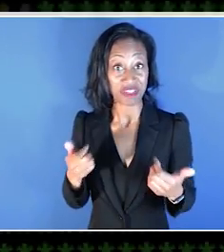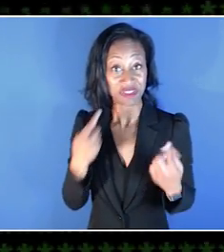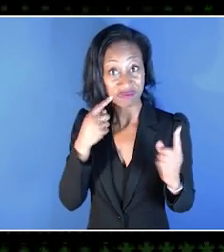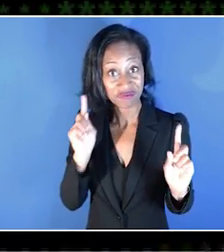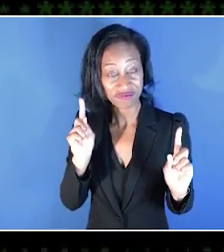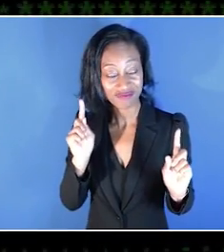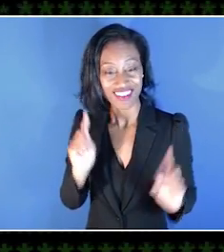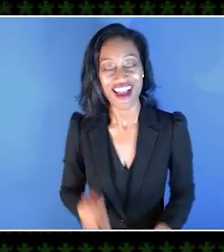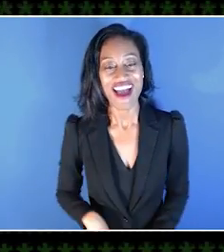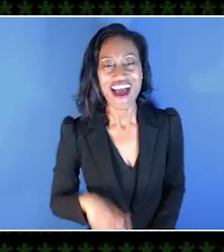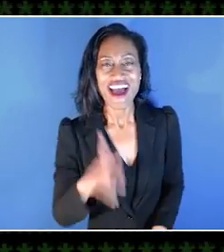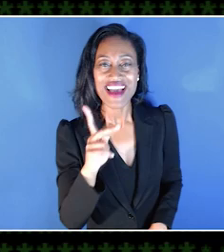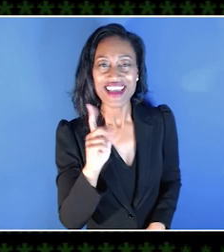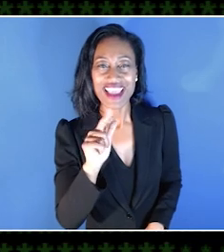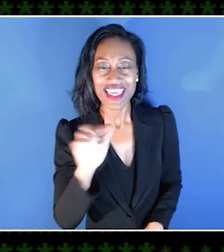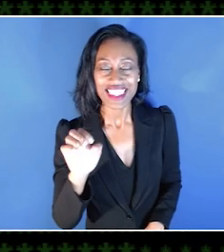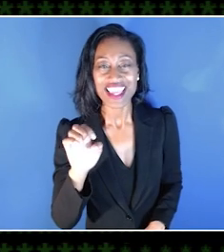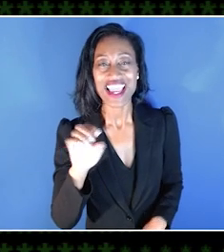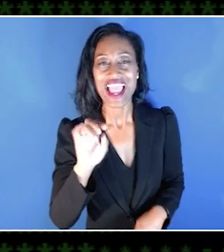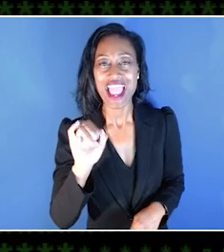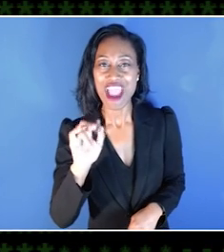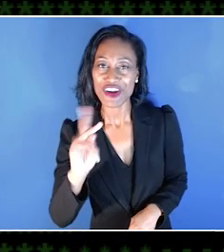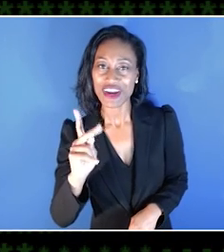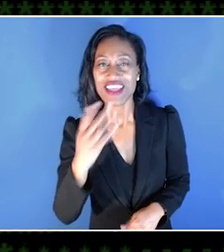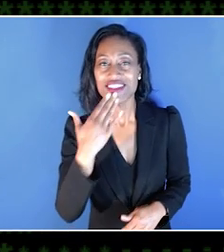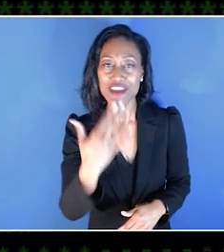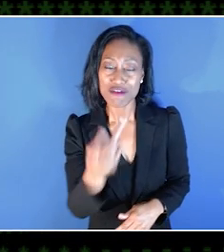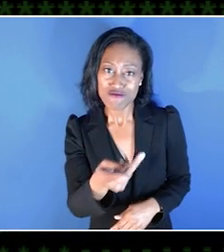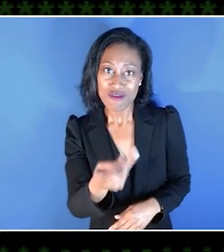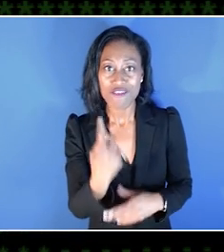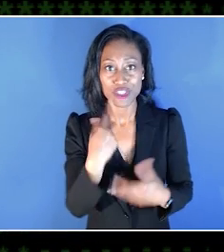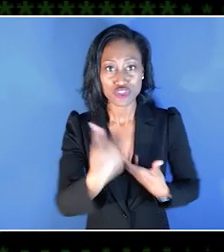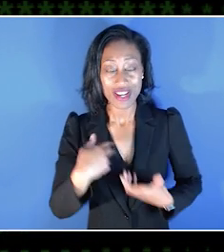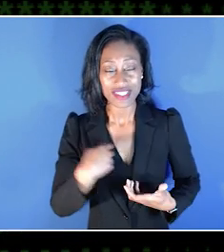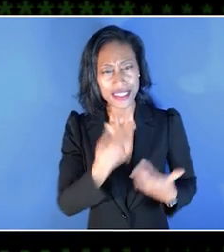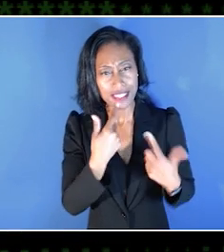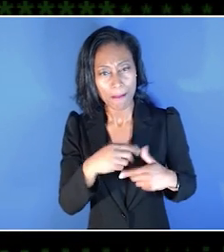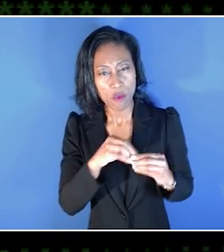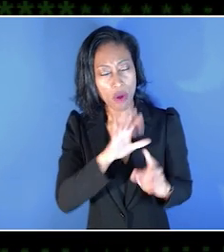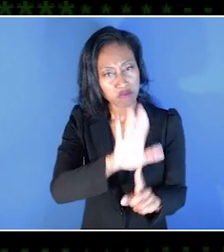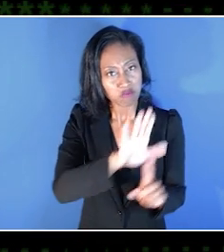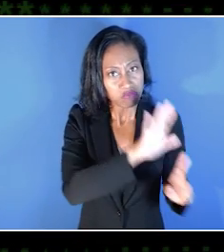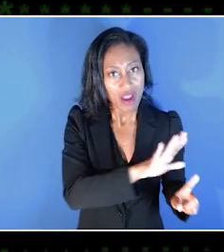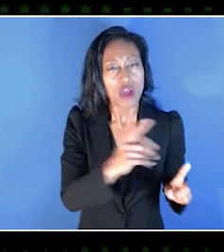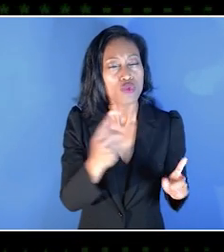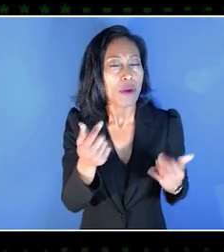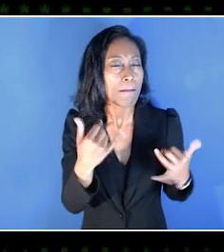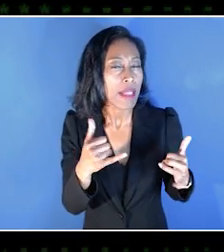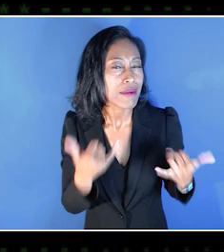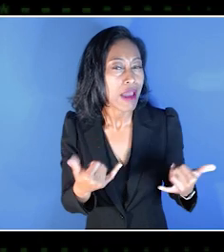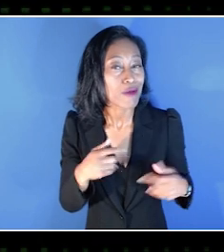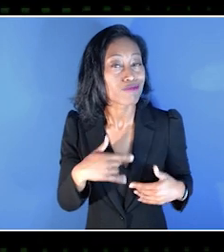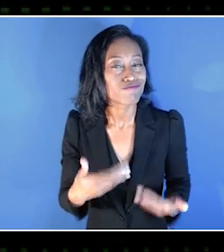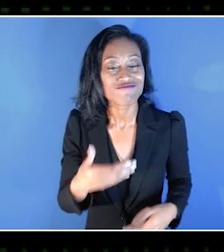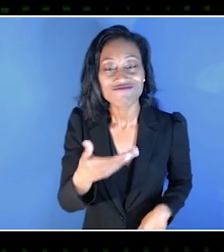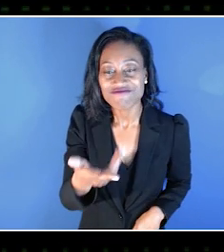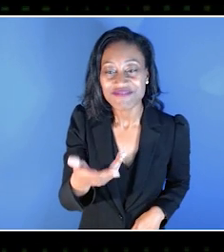Kaylie, Erik, thank you so much for joining us. Why don't you tell us a little bit about yourself and what you're currently playing right now? Kaylie, we'll start with you.